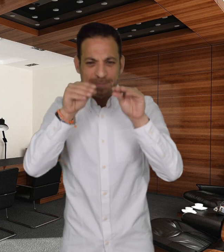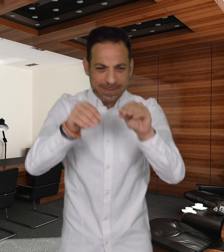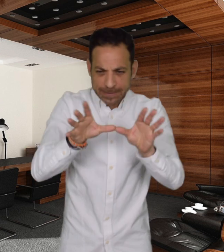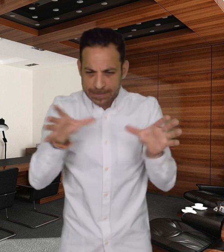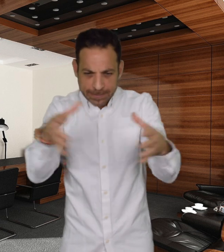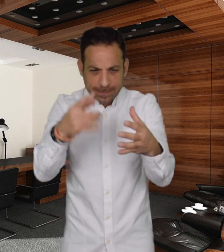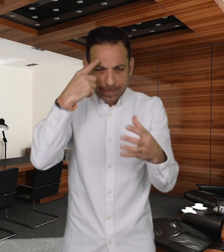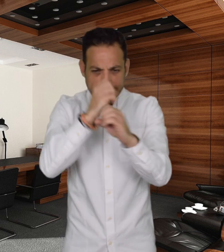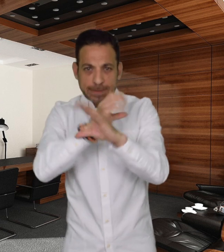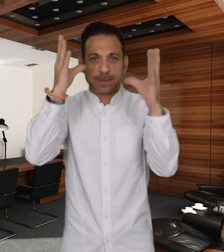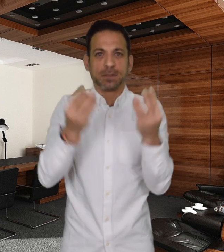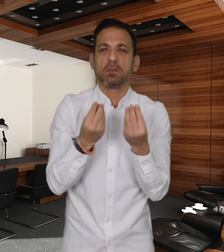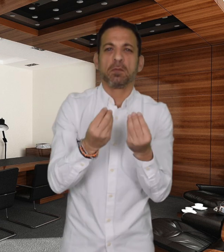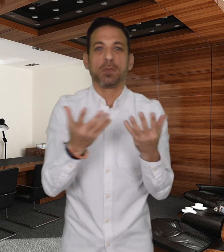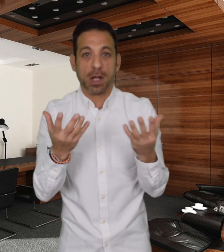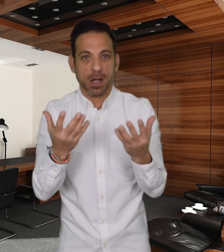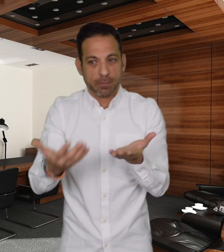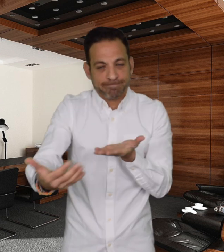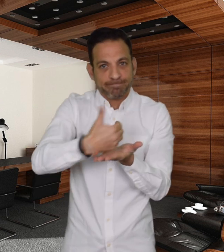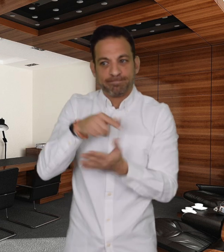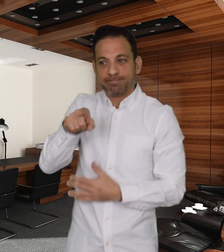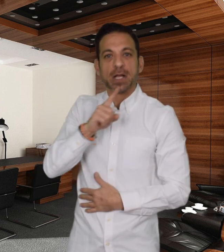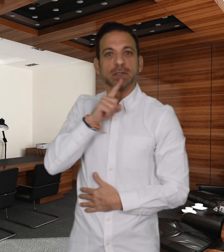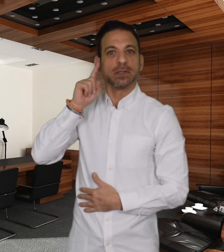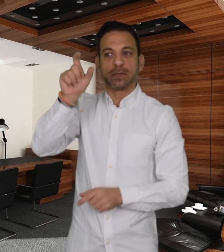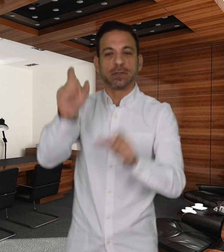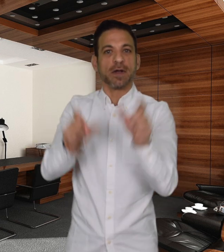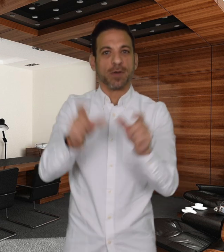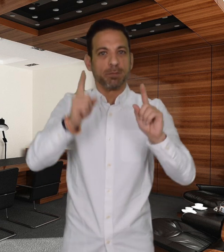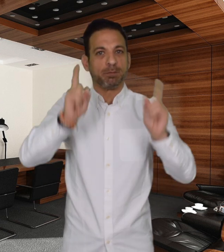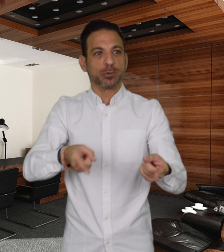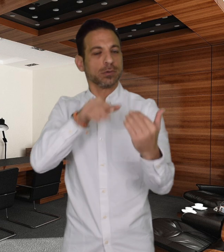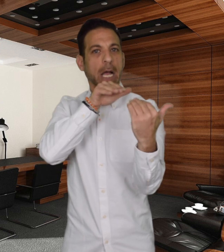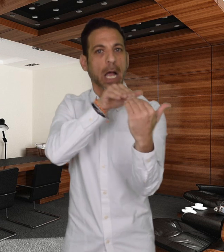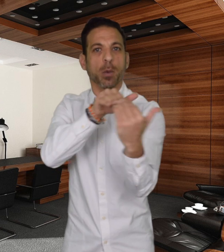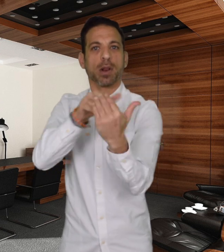the rights of Deaf people, is to have a more equal,